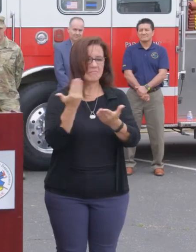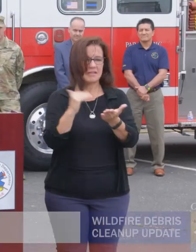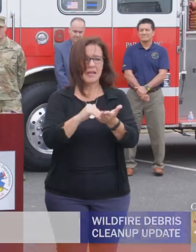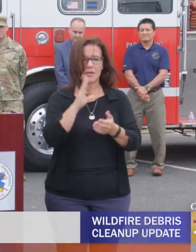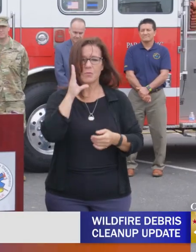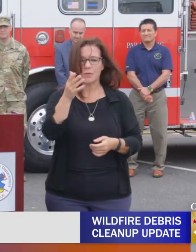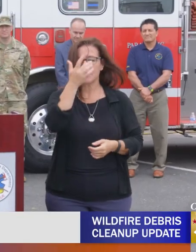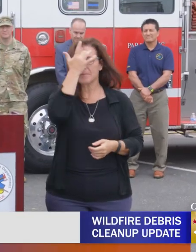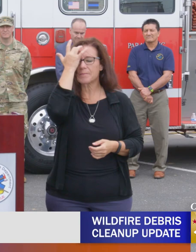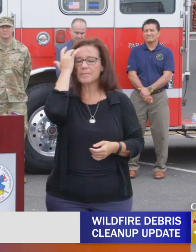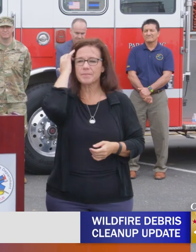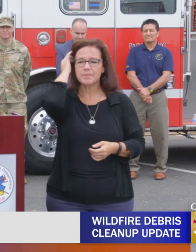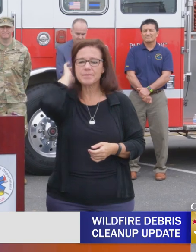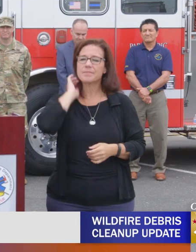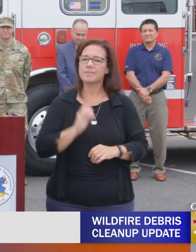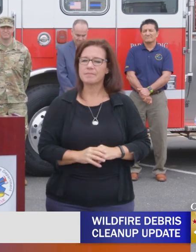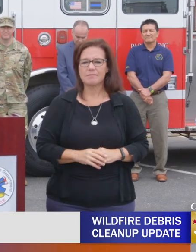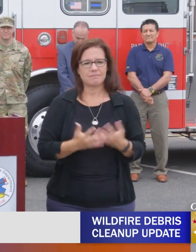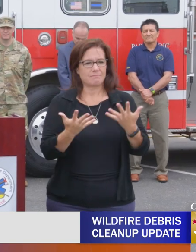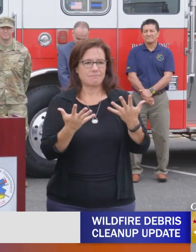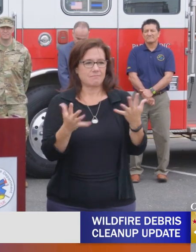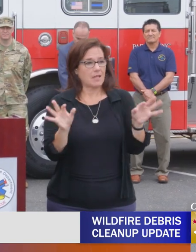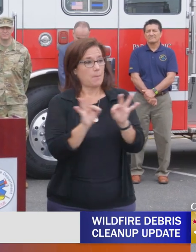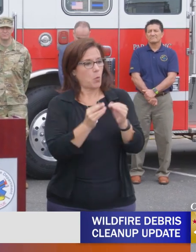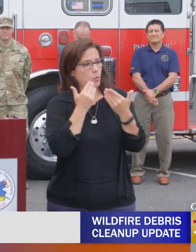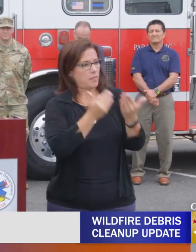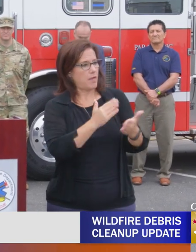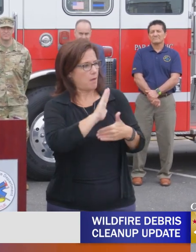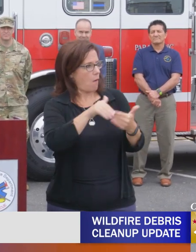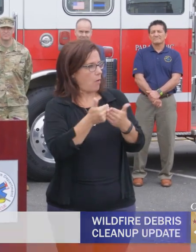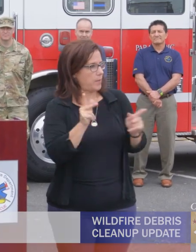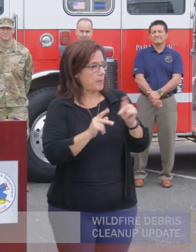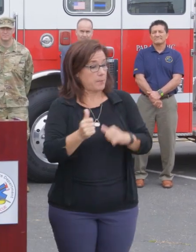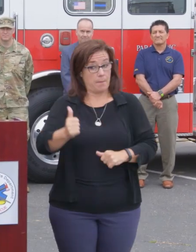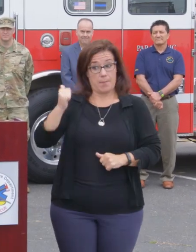all of those parties people behind me but more so really right down at the